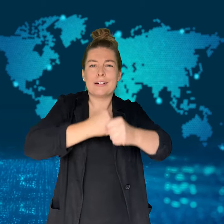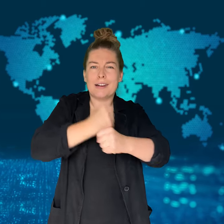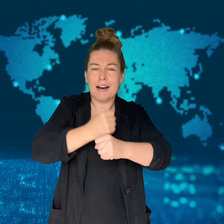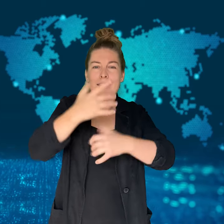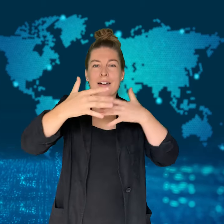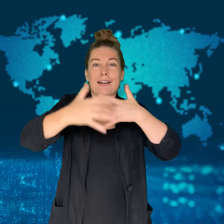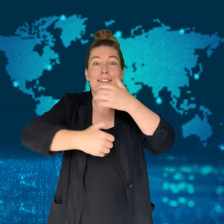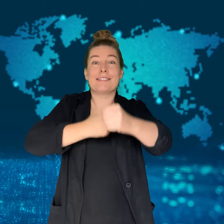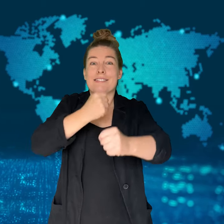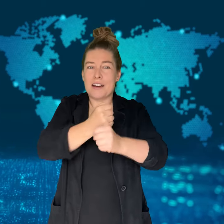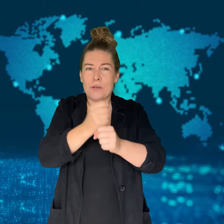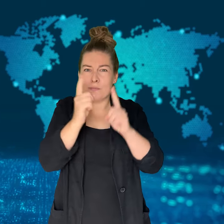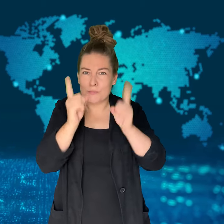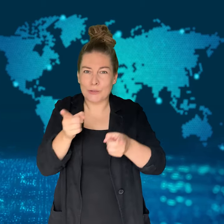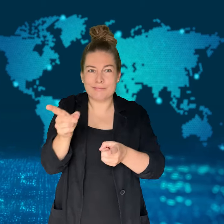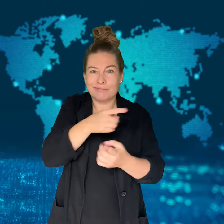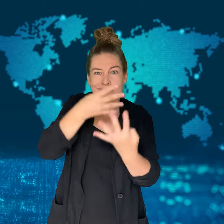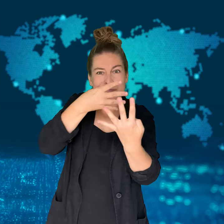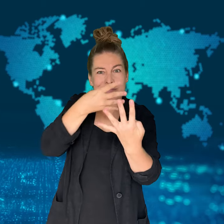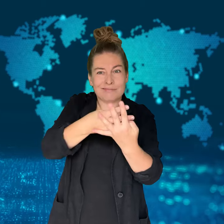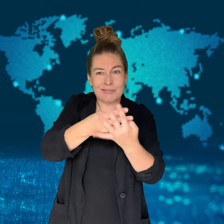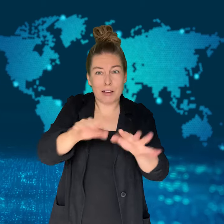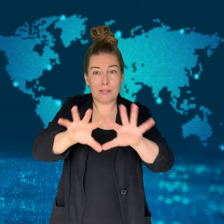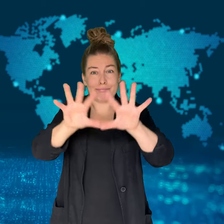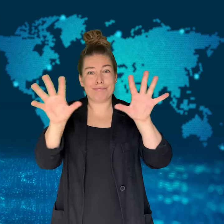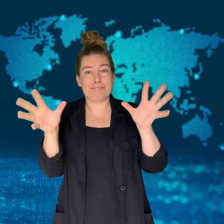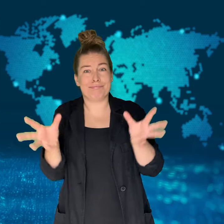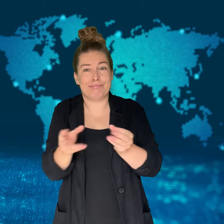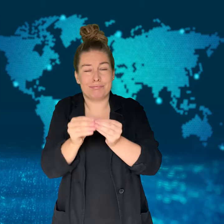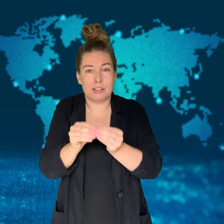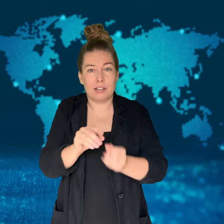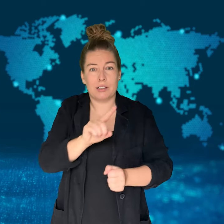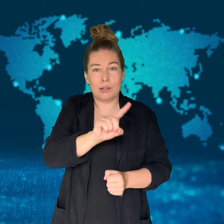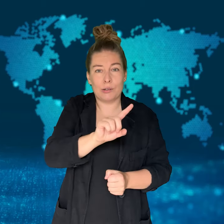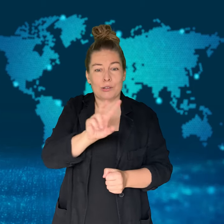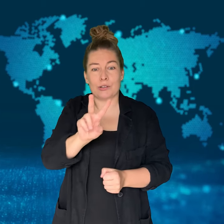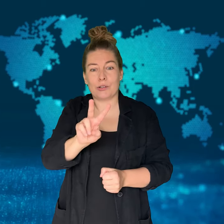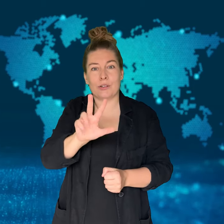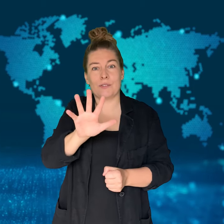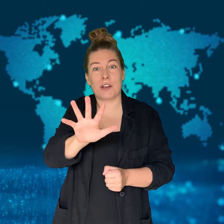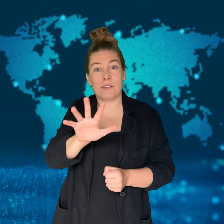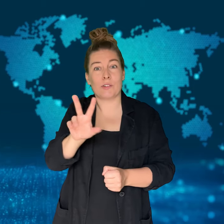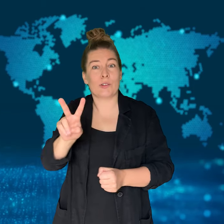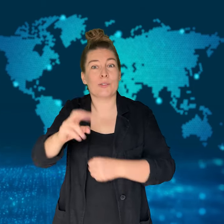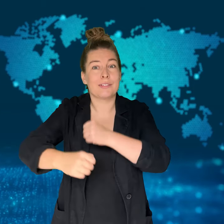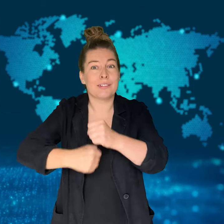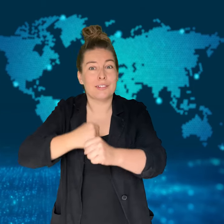He will serve a prison term of 28 years.